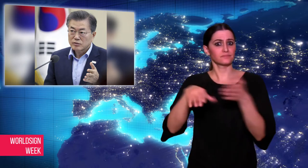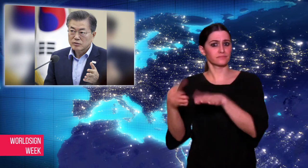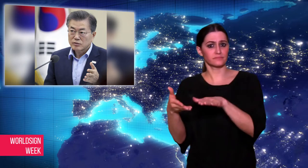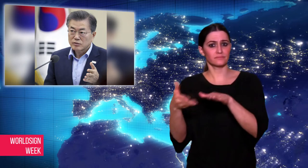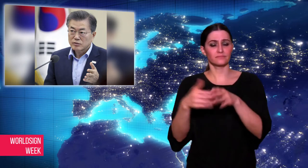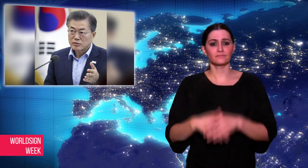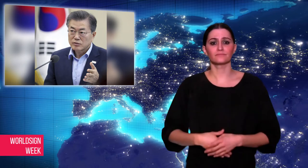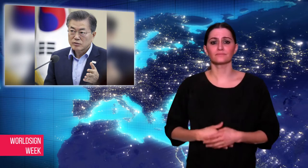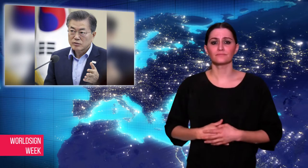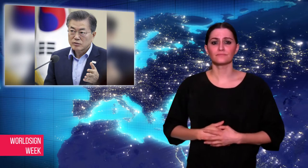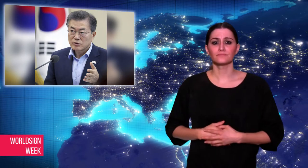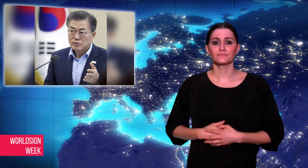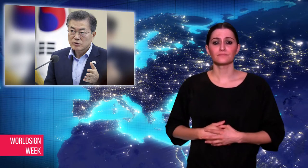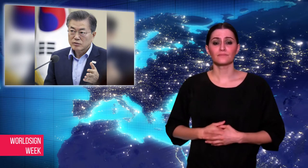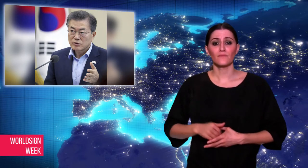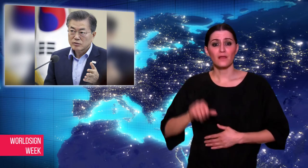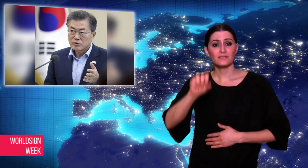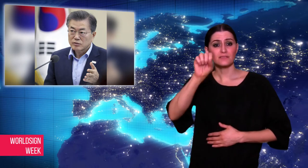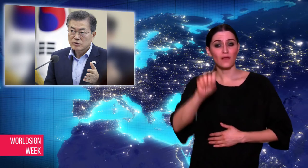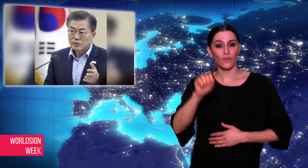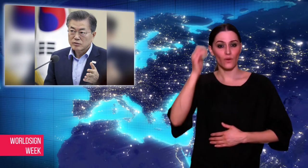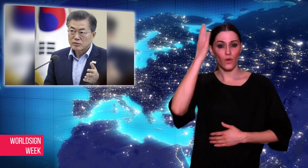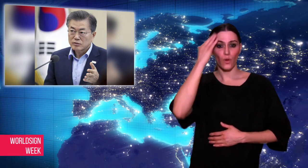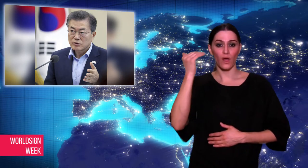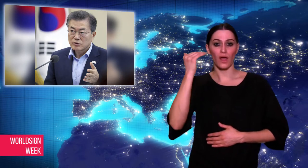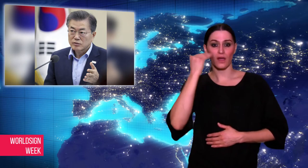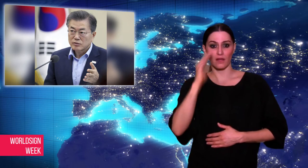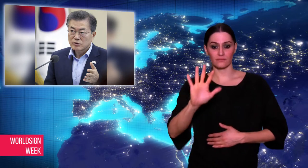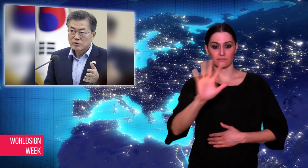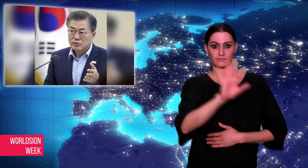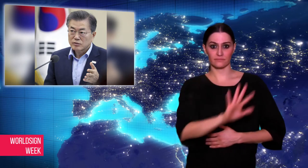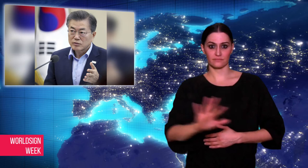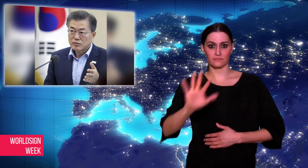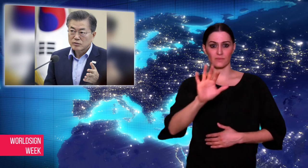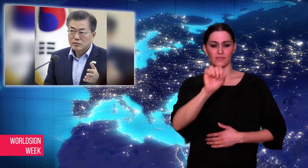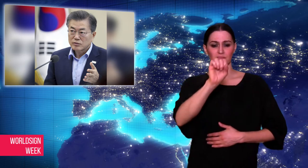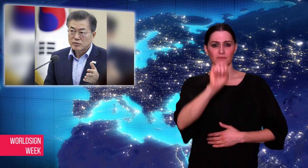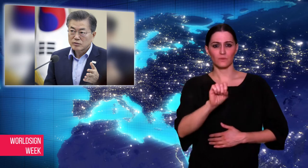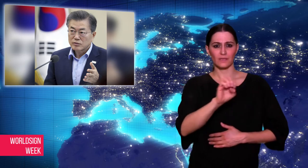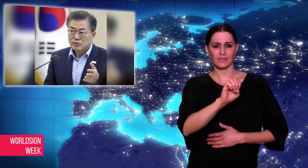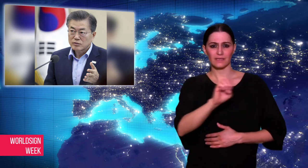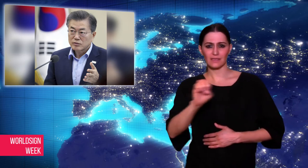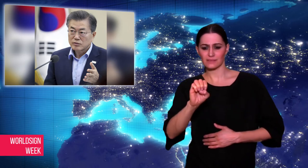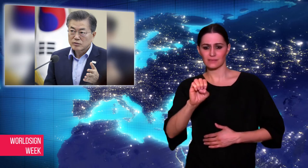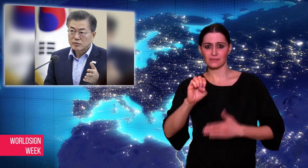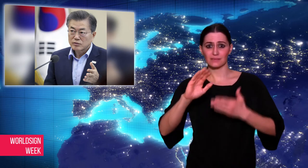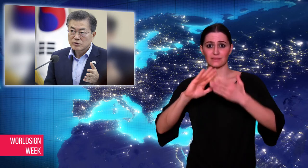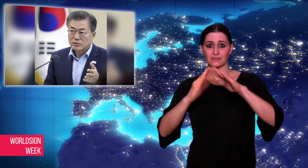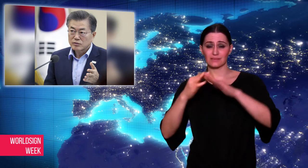At Sejong Hospital in the southeastern